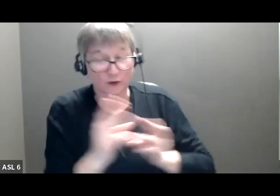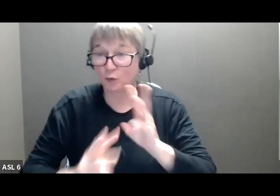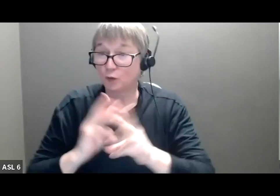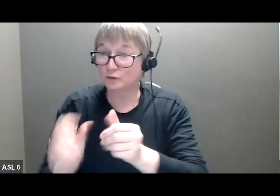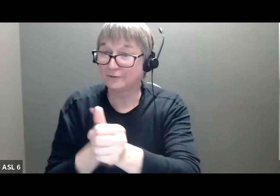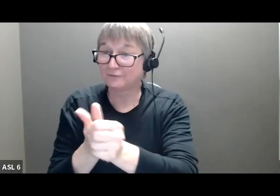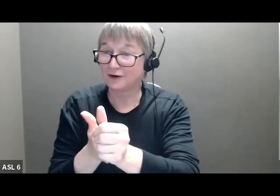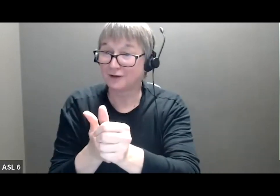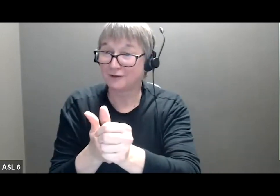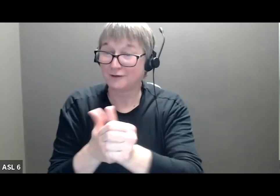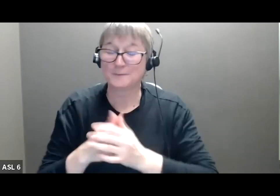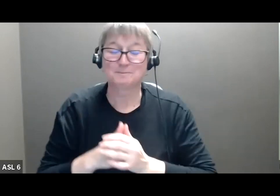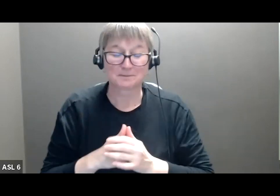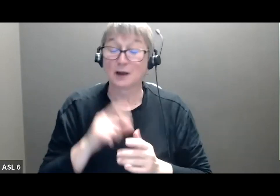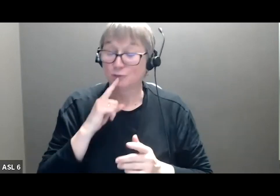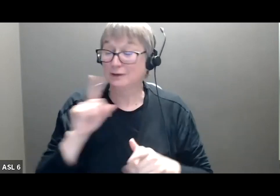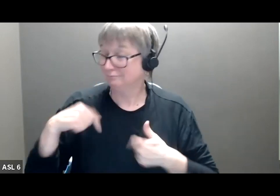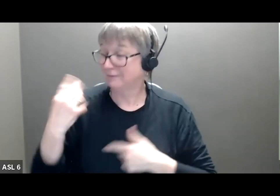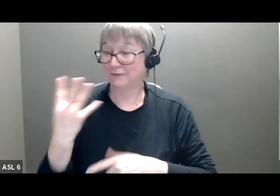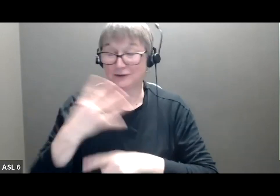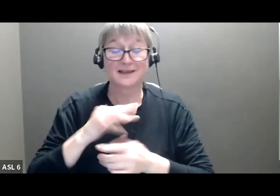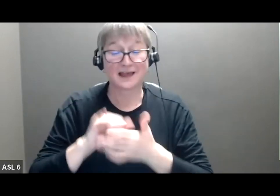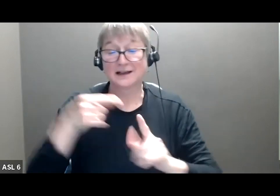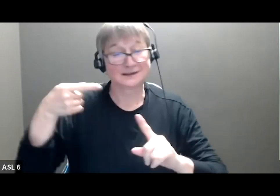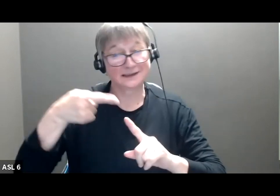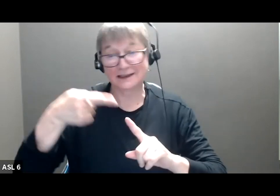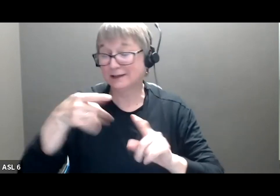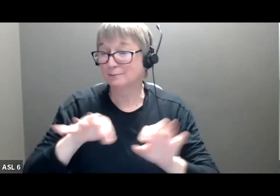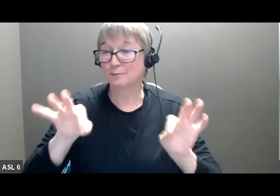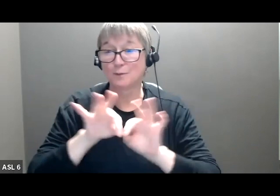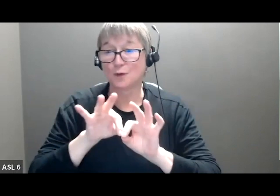the four days. One of the key themes of this conference, as you know, tomorrow,